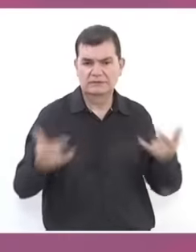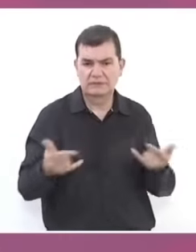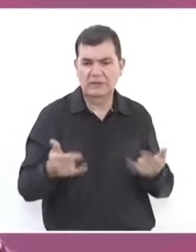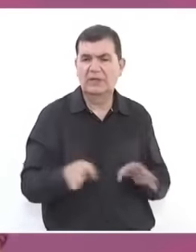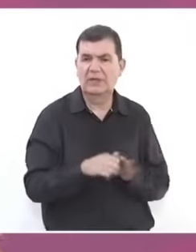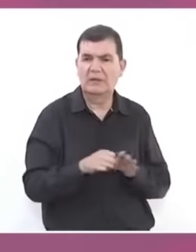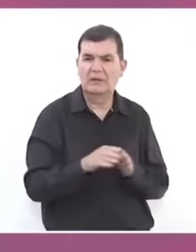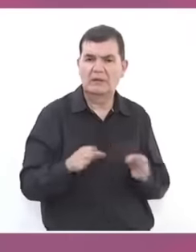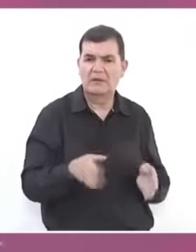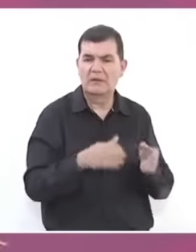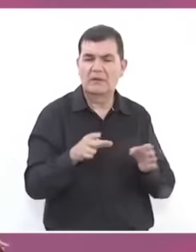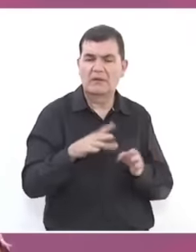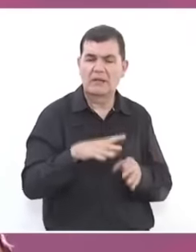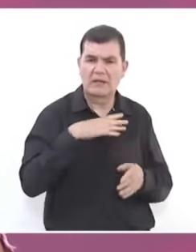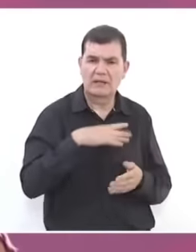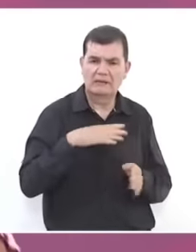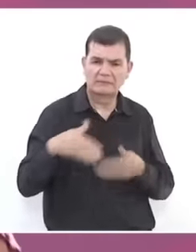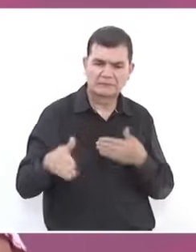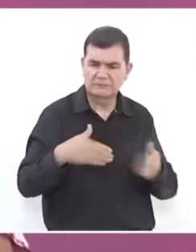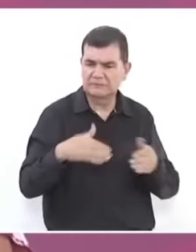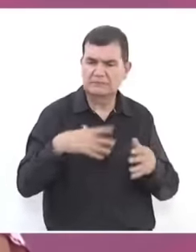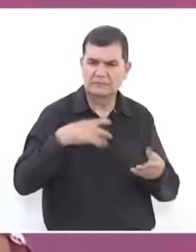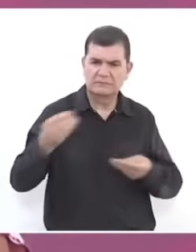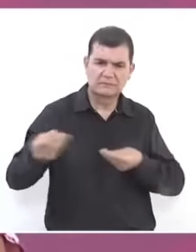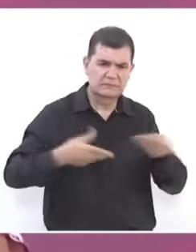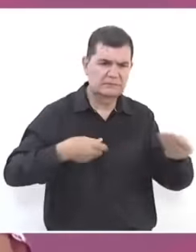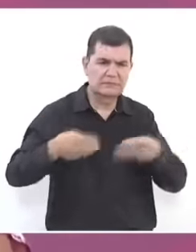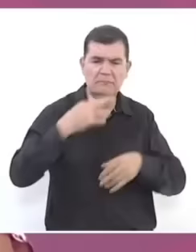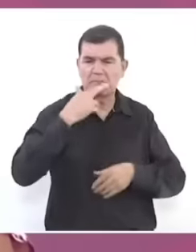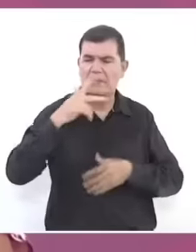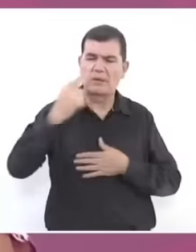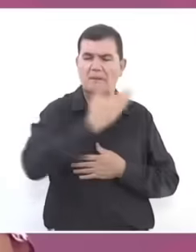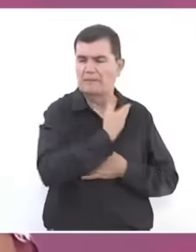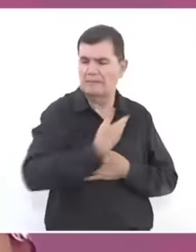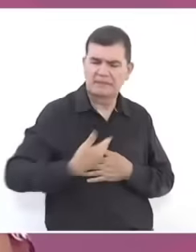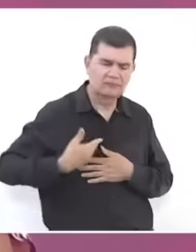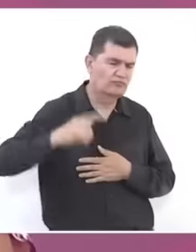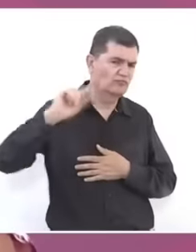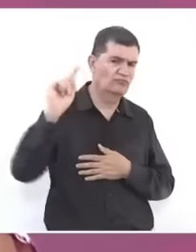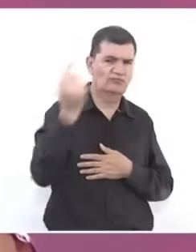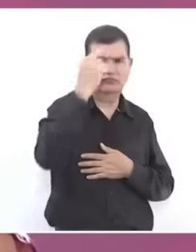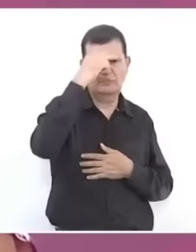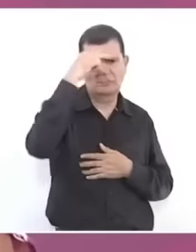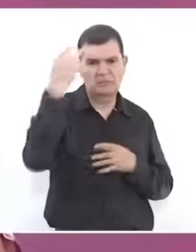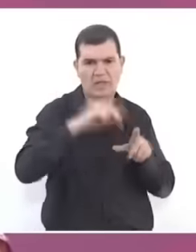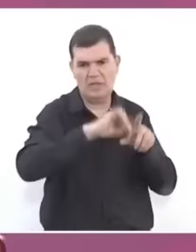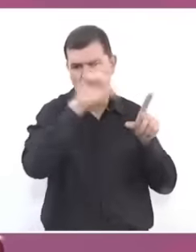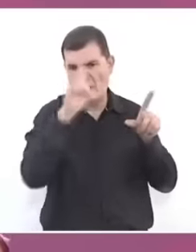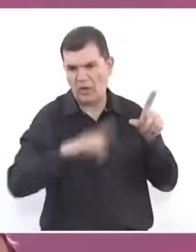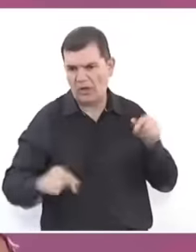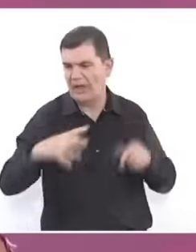we are going through, we are receiving the best president that our country has ever had, who has